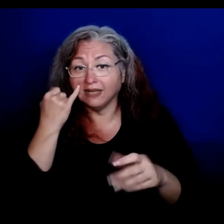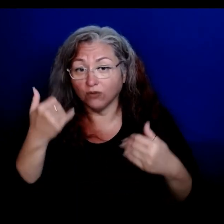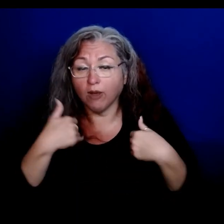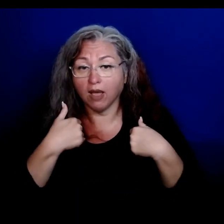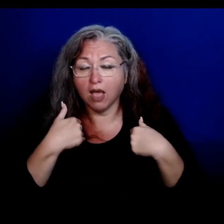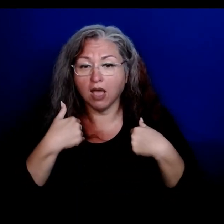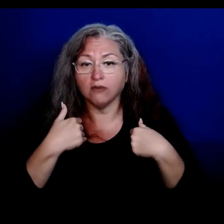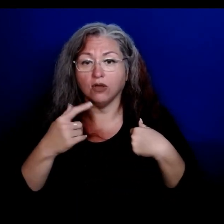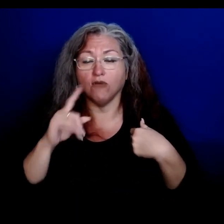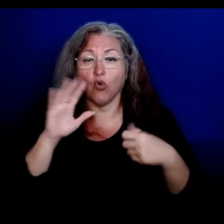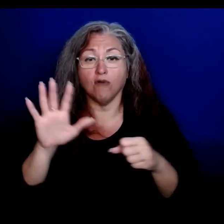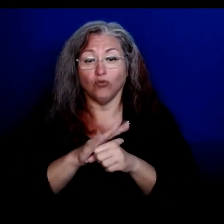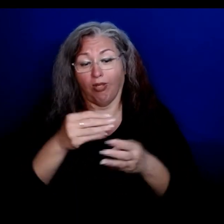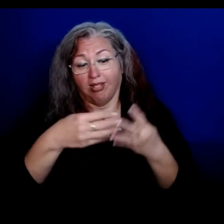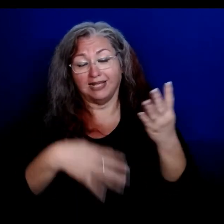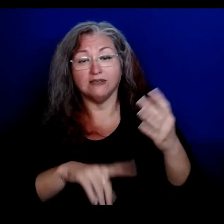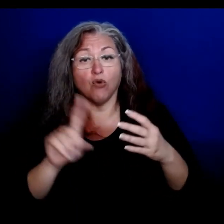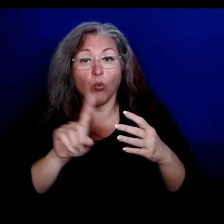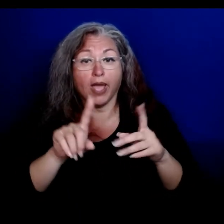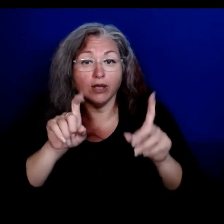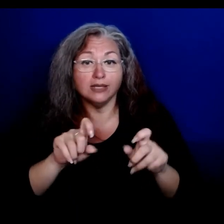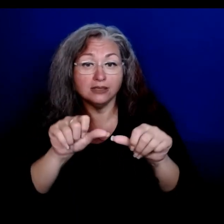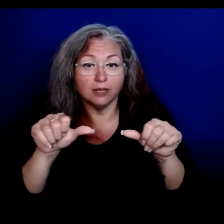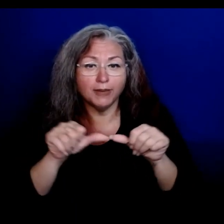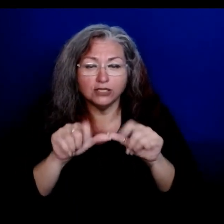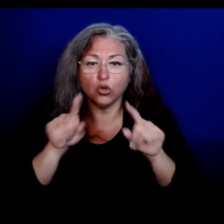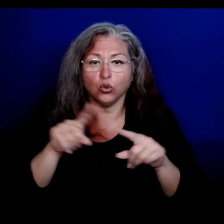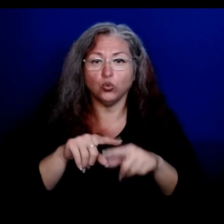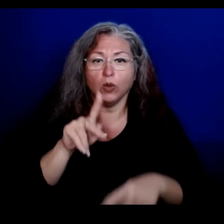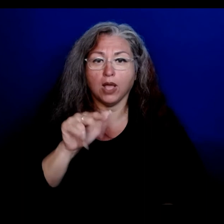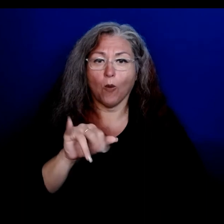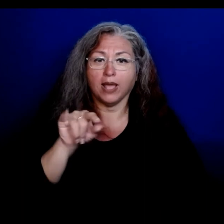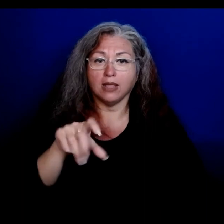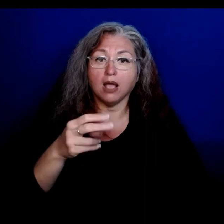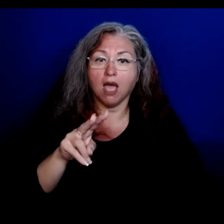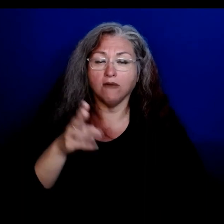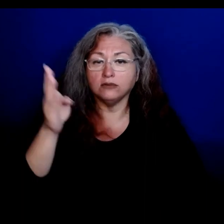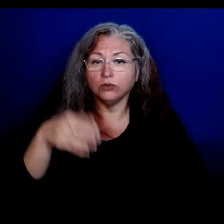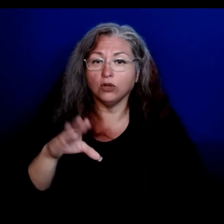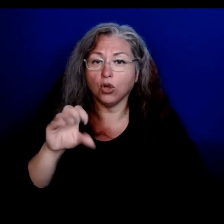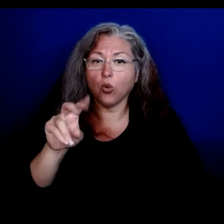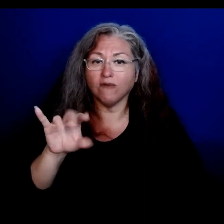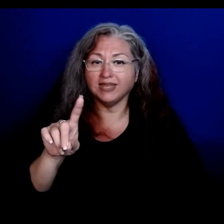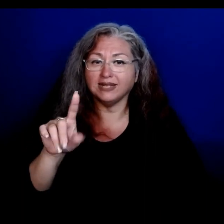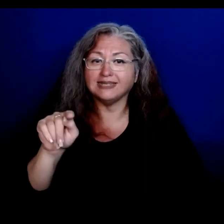For a full list of testing sites, visit Kauai.gov/covidtest.